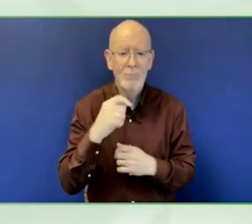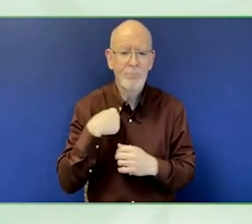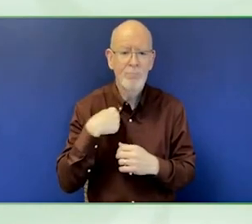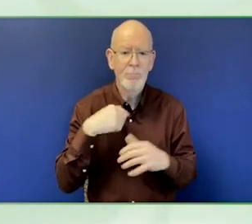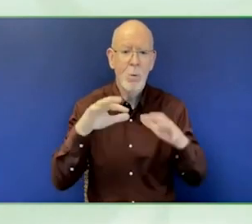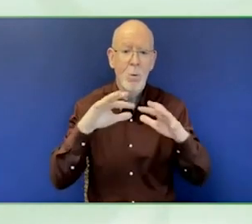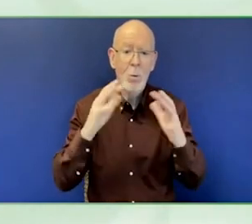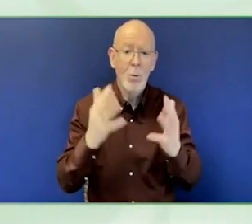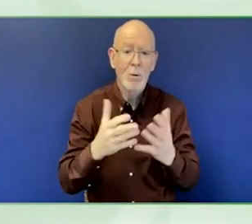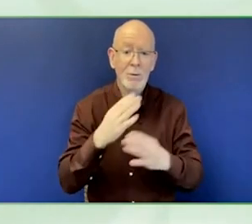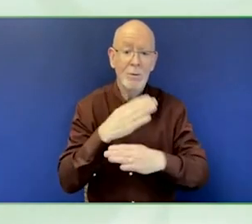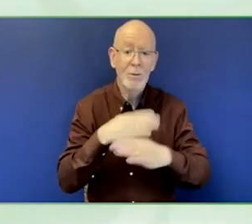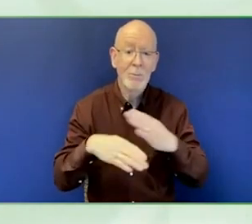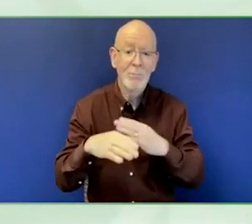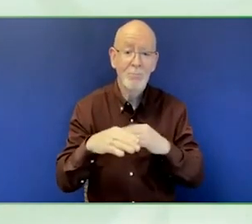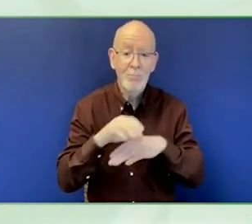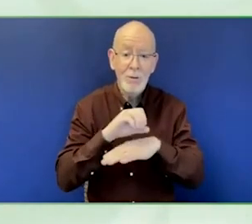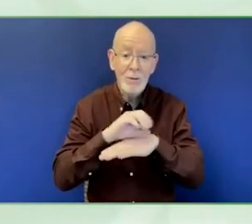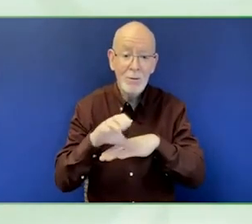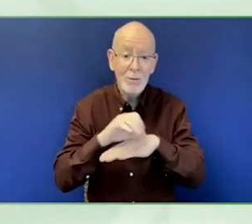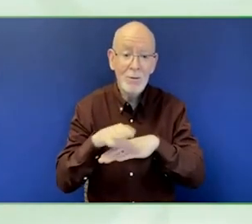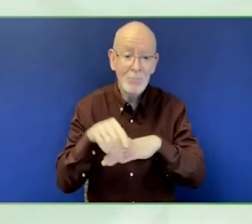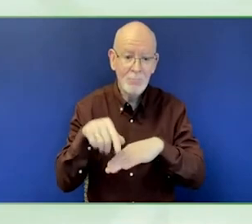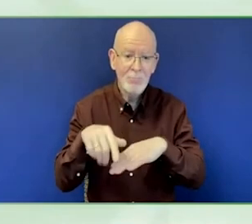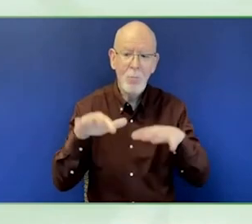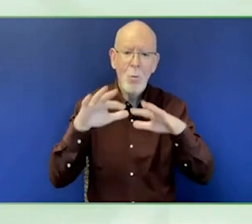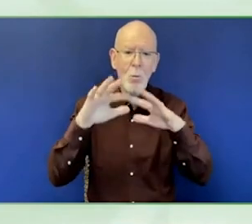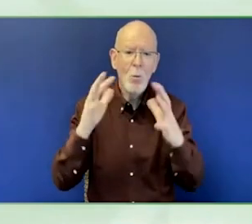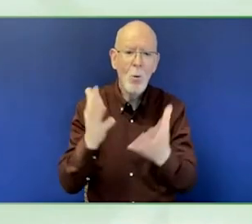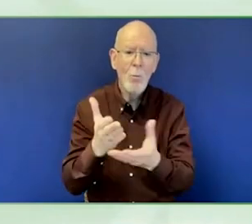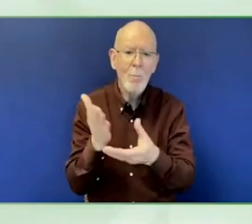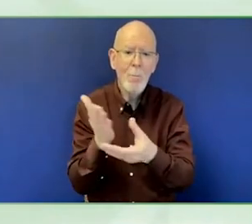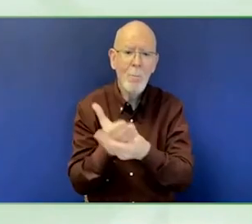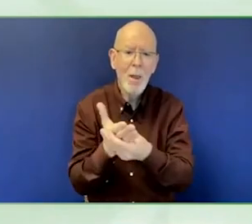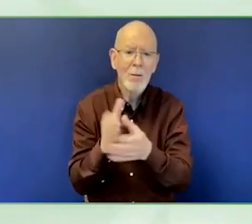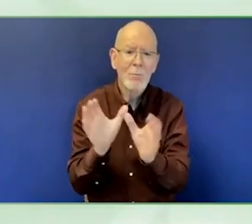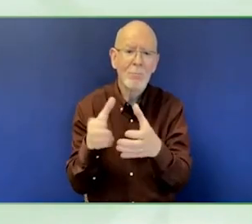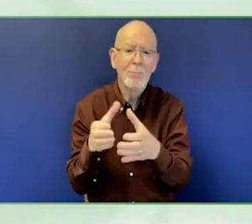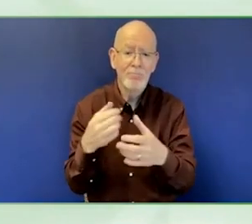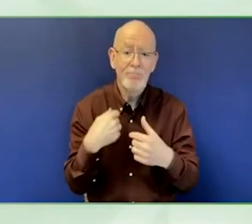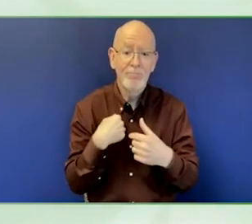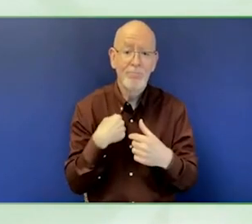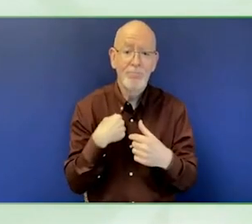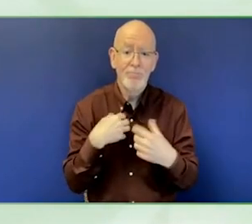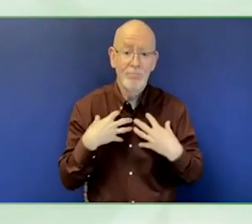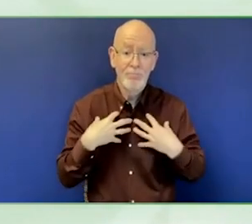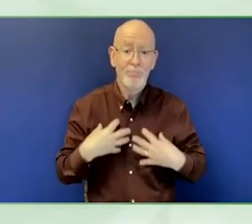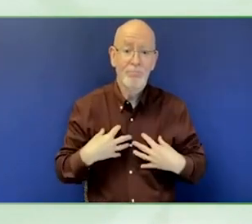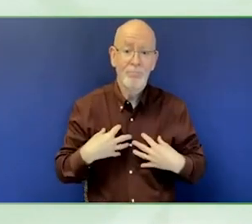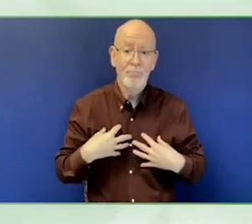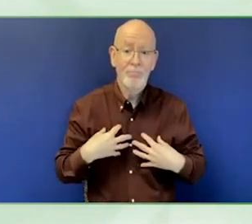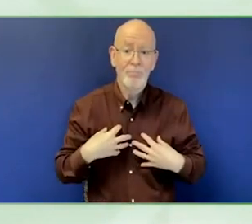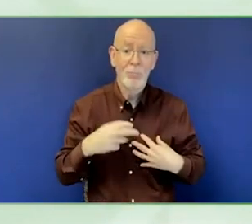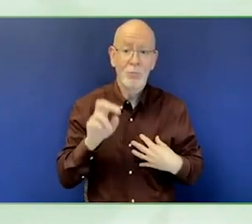I am a brown woman, I have long brown hair, and I am thrilled to be